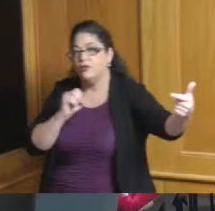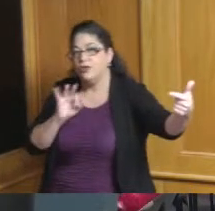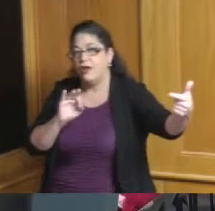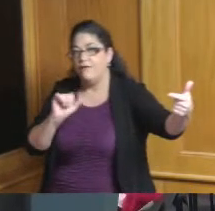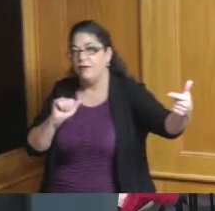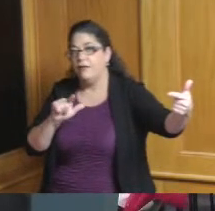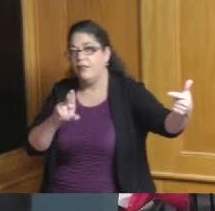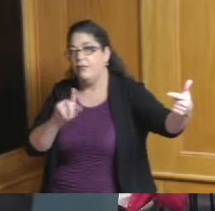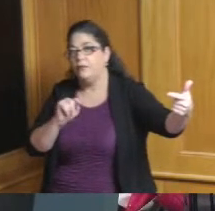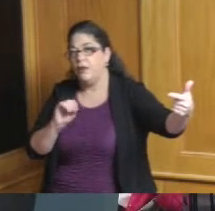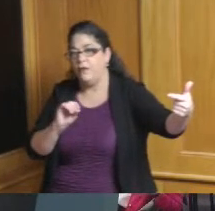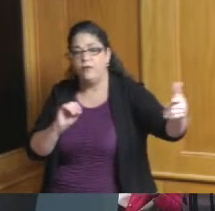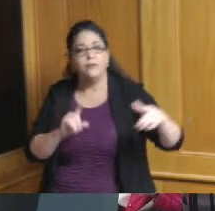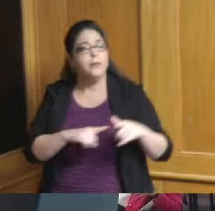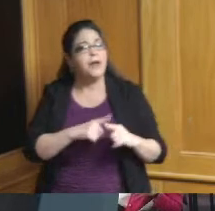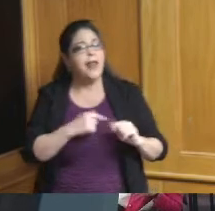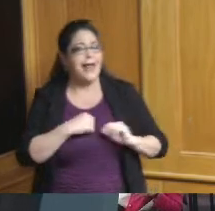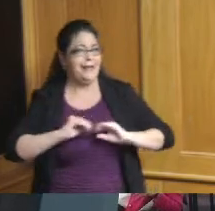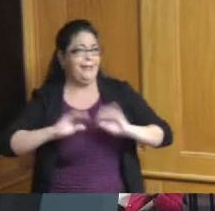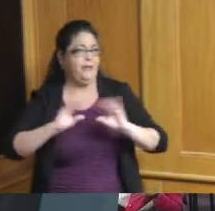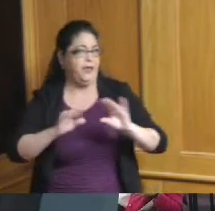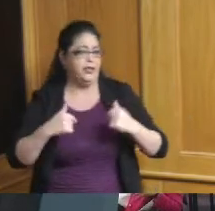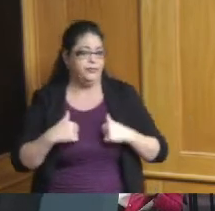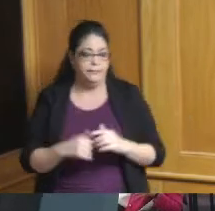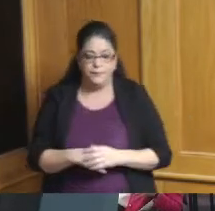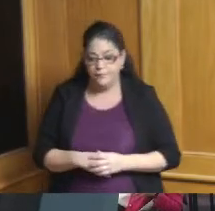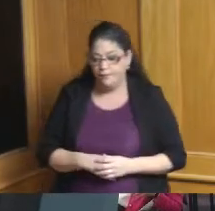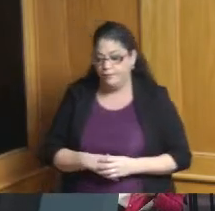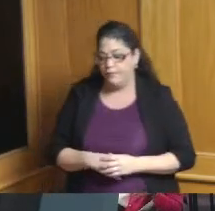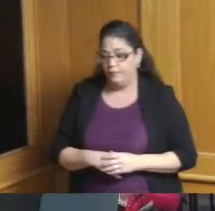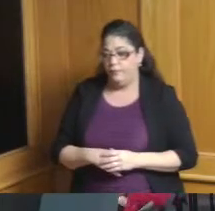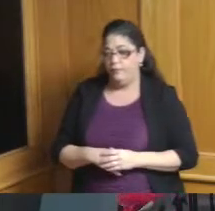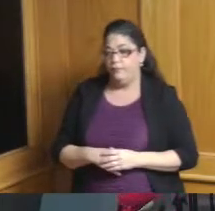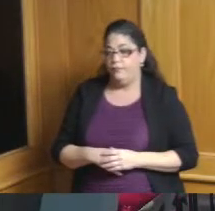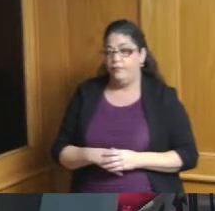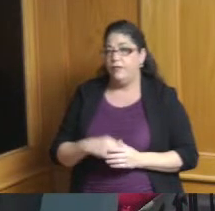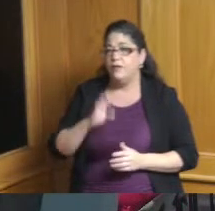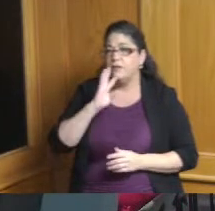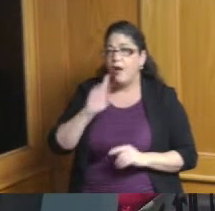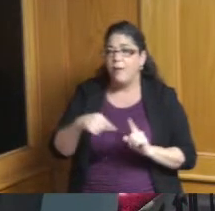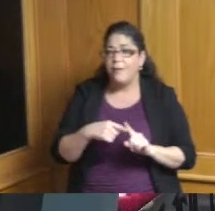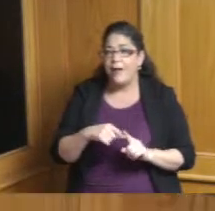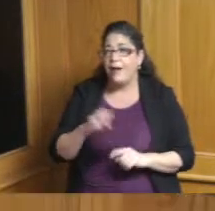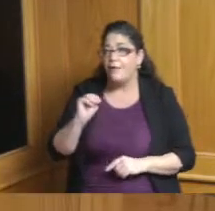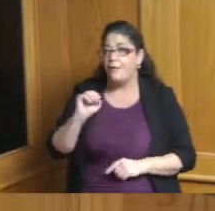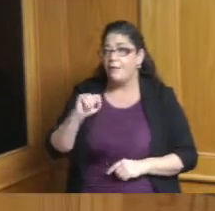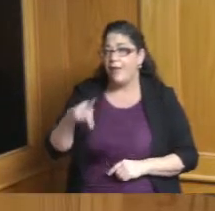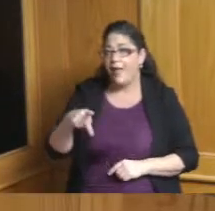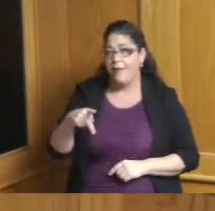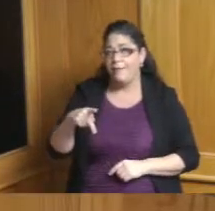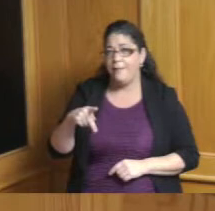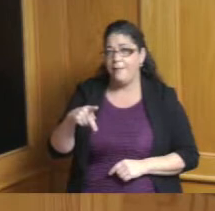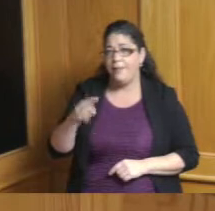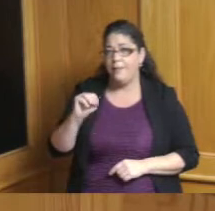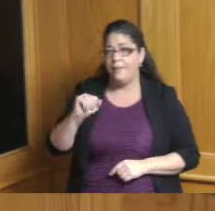just a point of clarification is this the when we talked about having a map of all of what's going